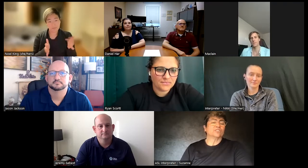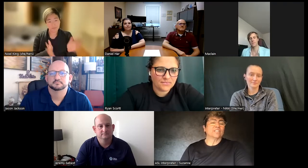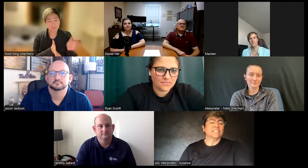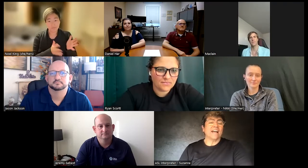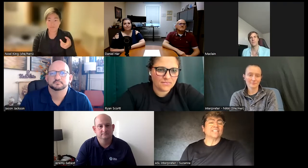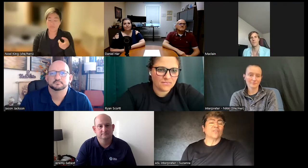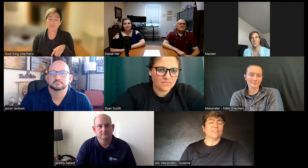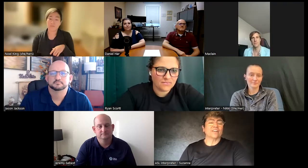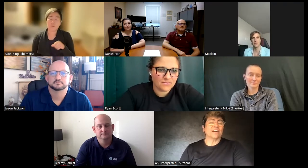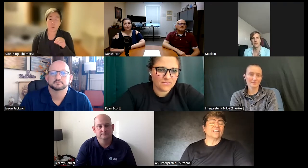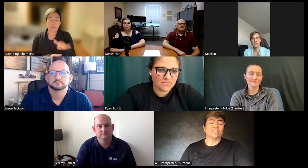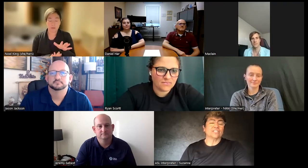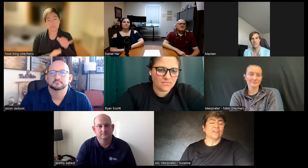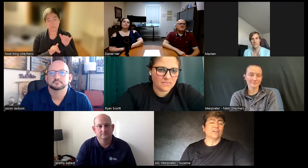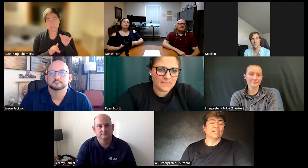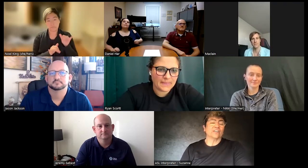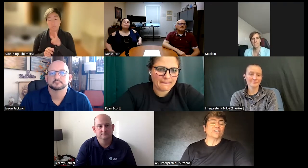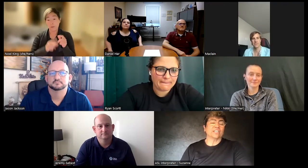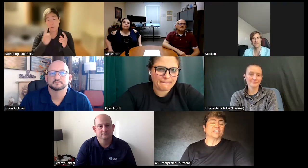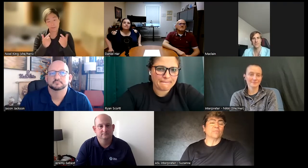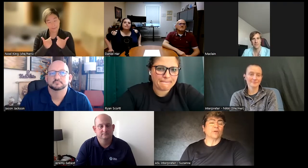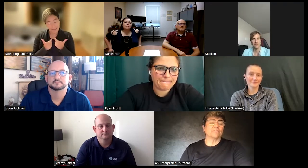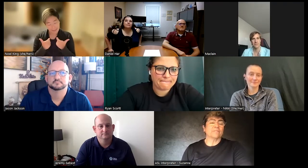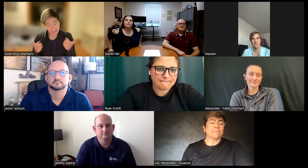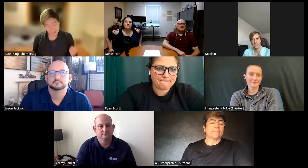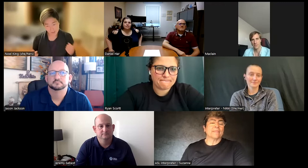this day I talked with her and she's very encouraging and supportive